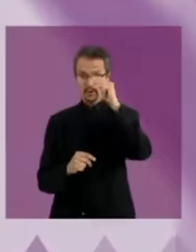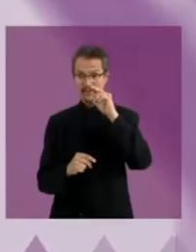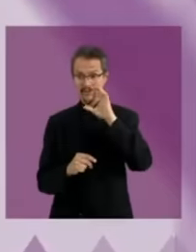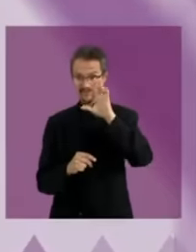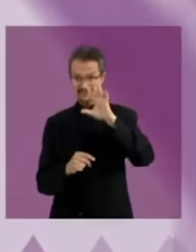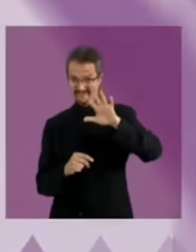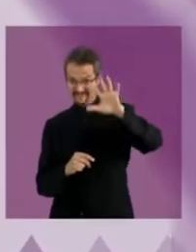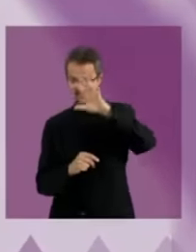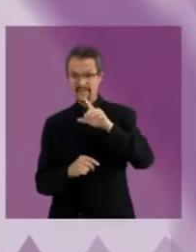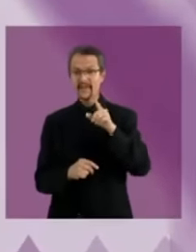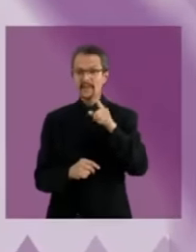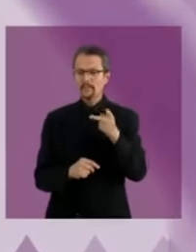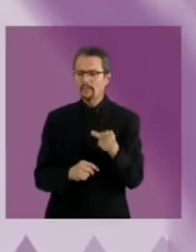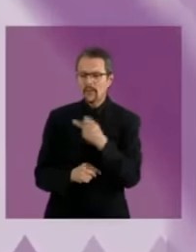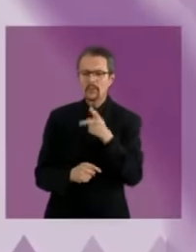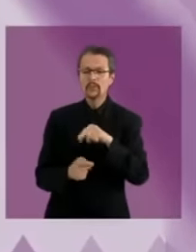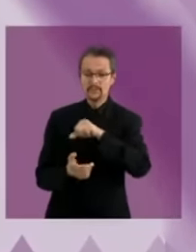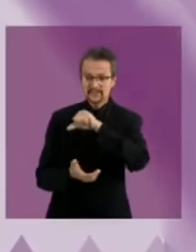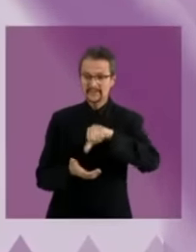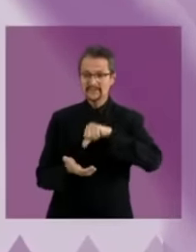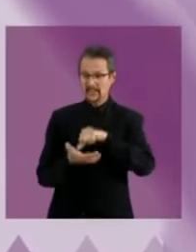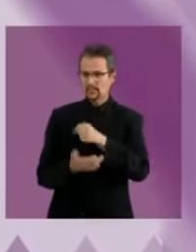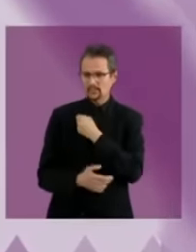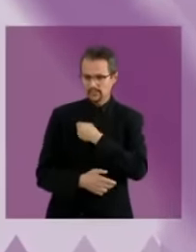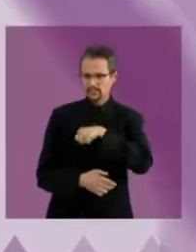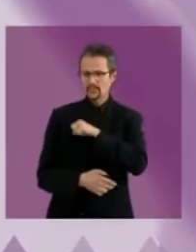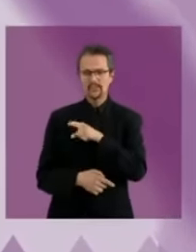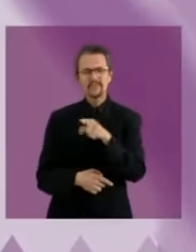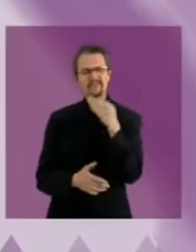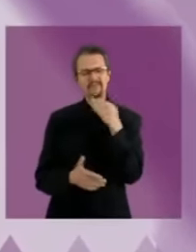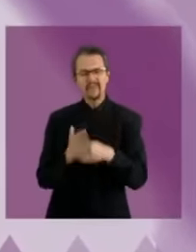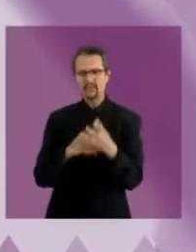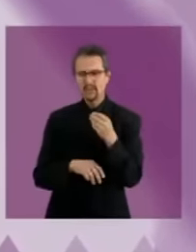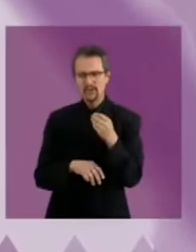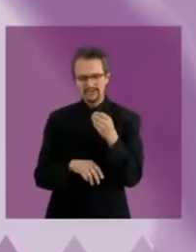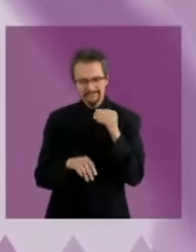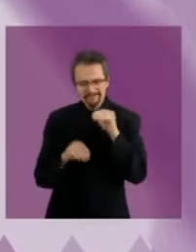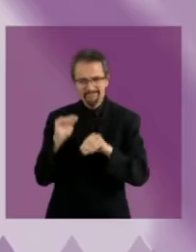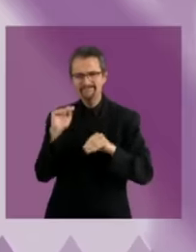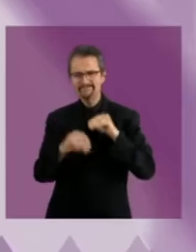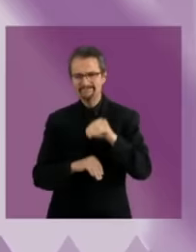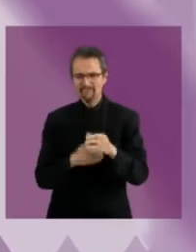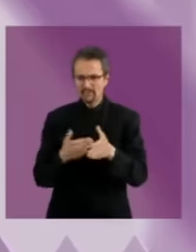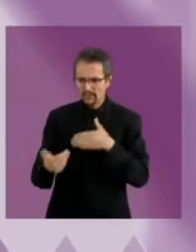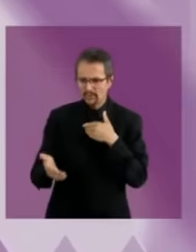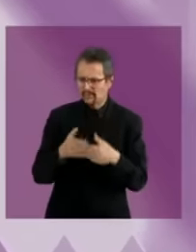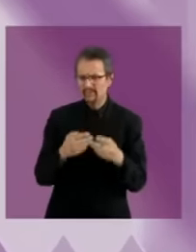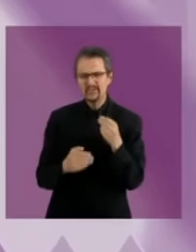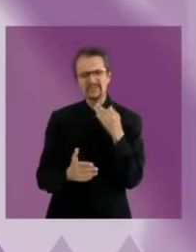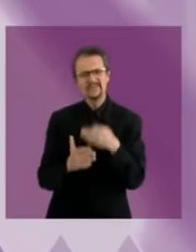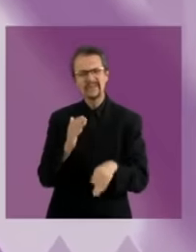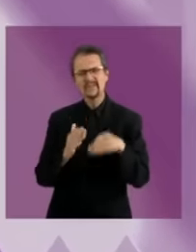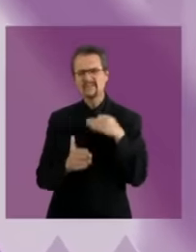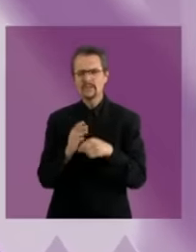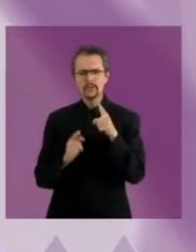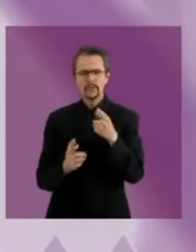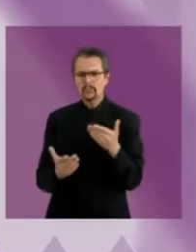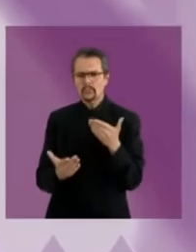health centers need an ition in all areas How could it be modernized without harming the